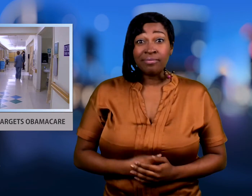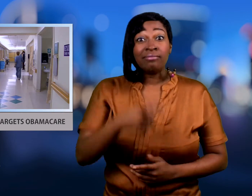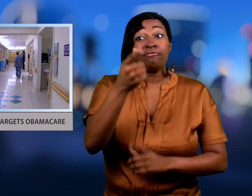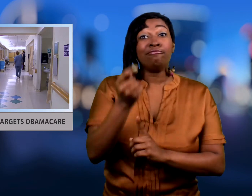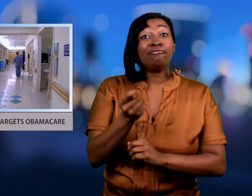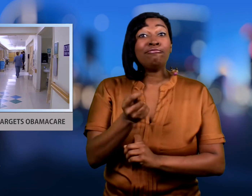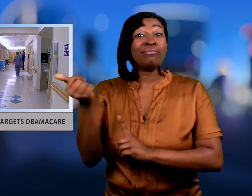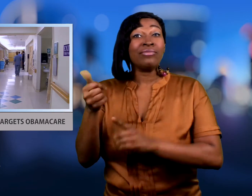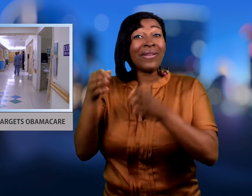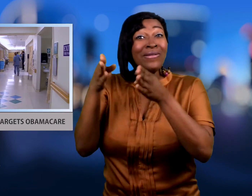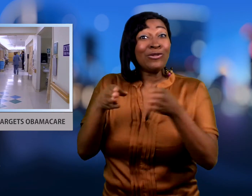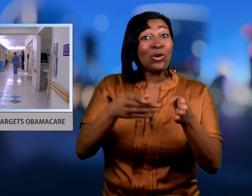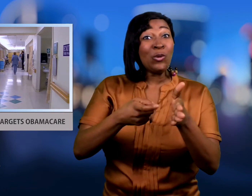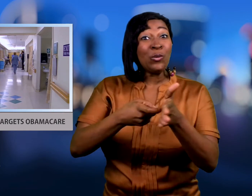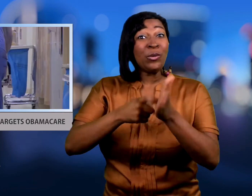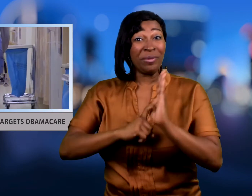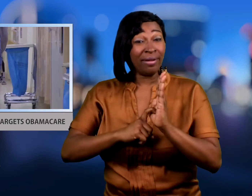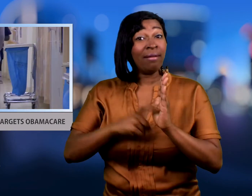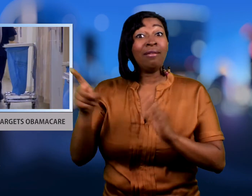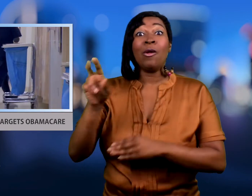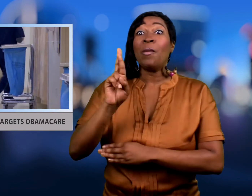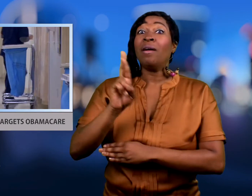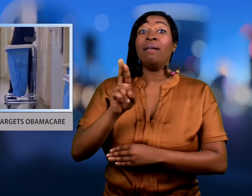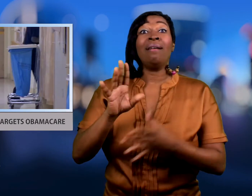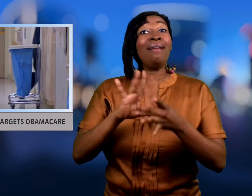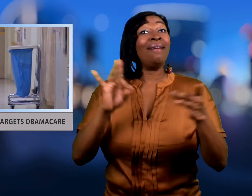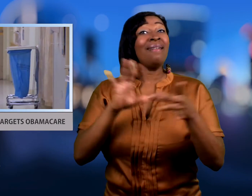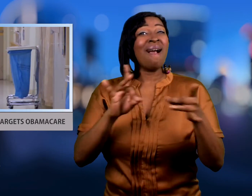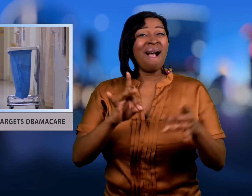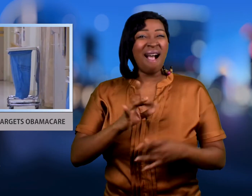By repealing that part of Obamacare Republicans say it will